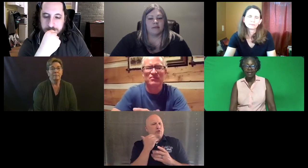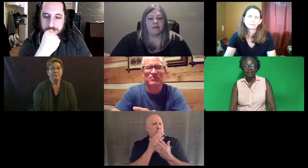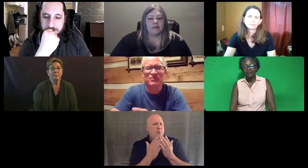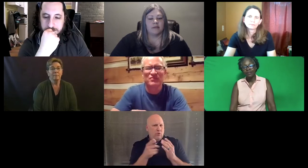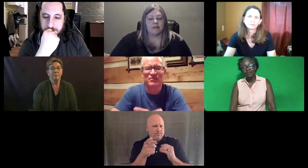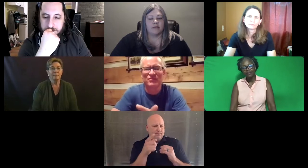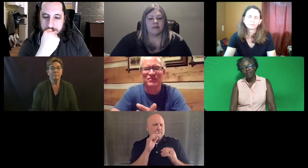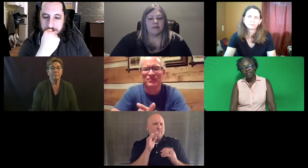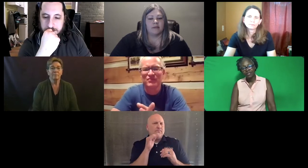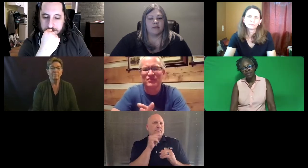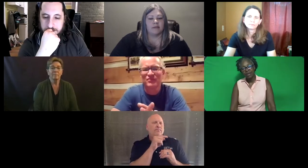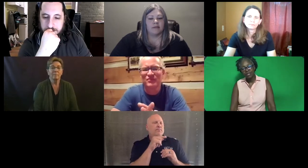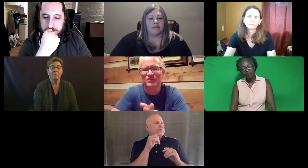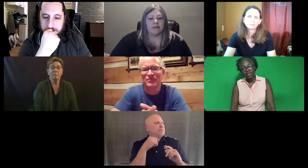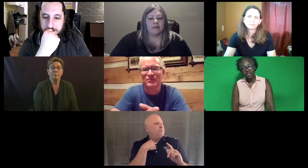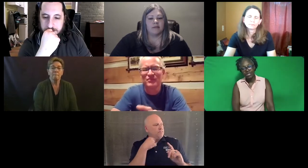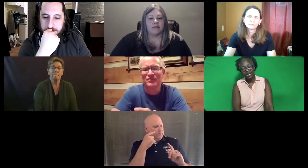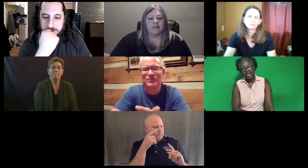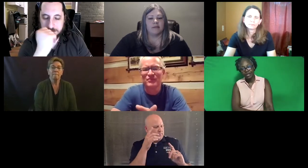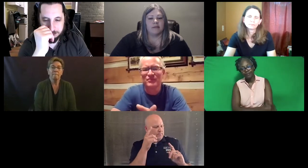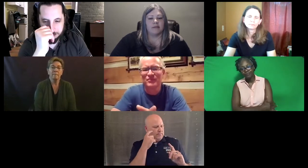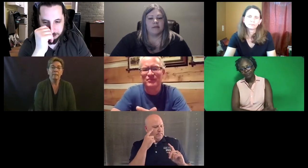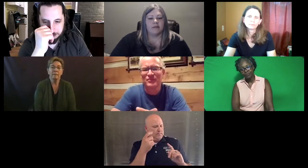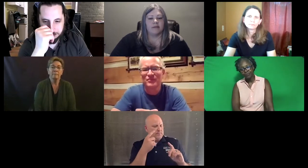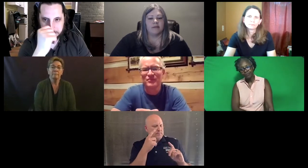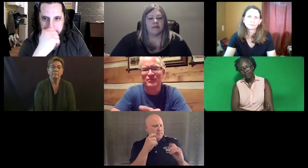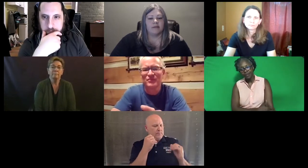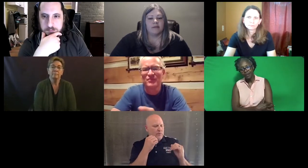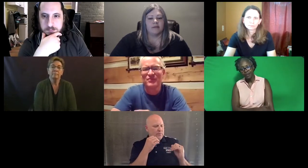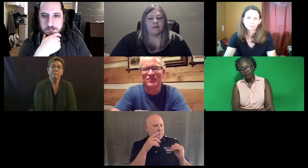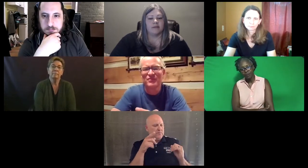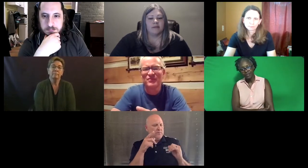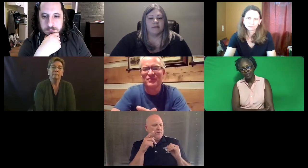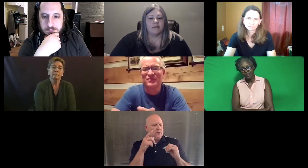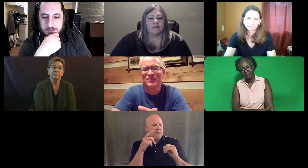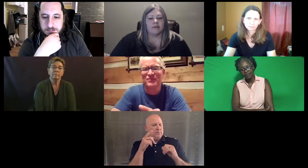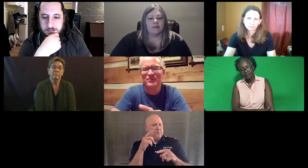And another -- there was something else that I wanted to share -- what was it?